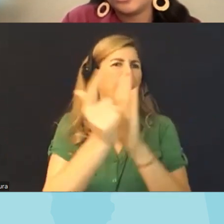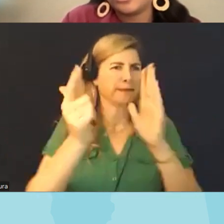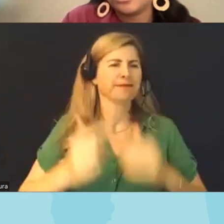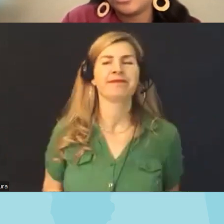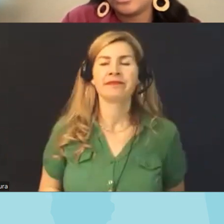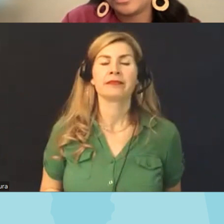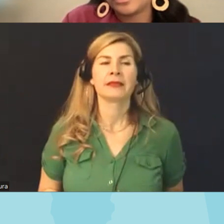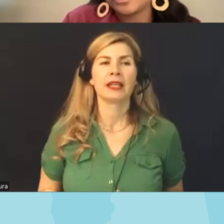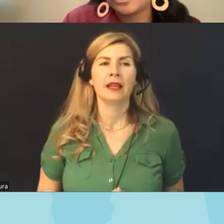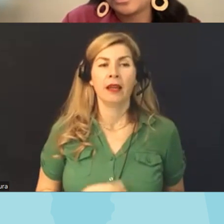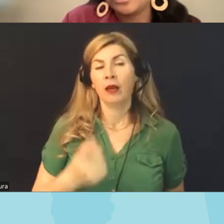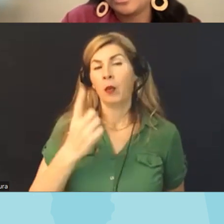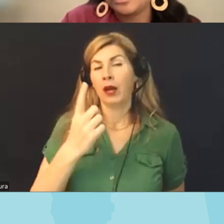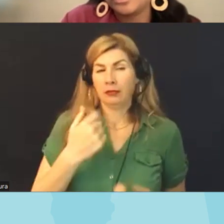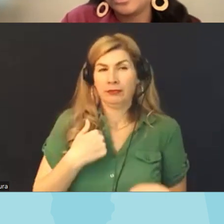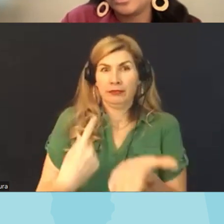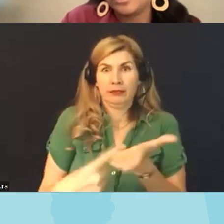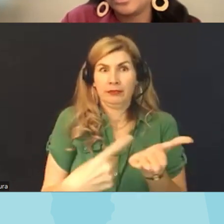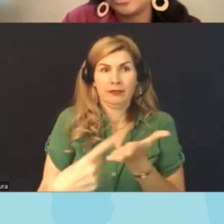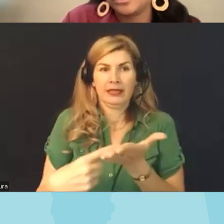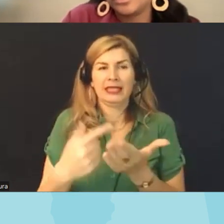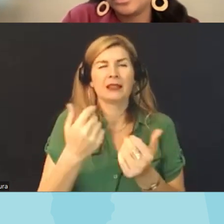and we've talked a little bit about this like I said with the toolkits and everything else is